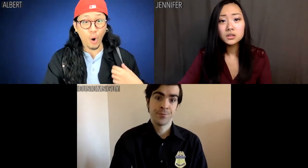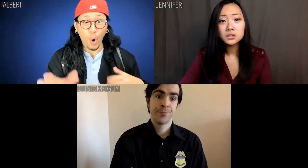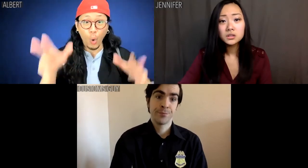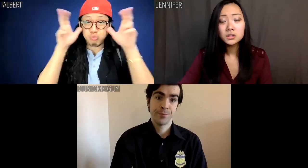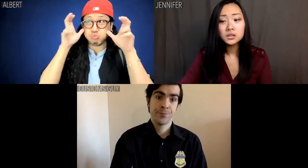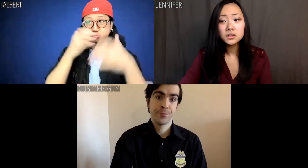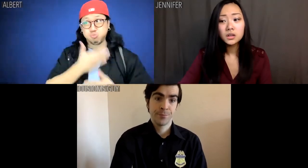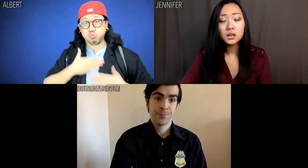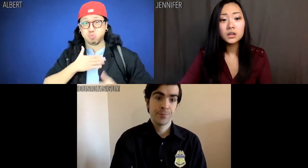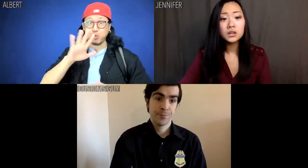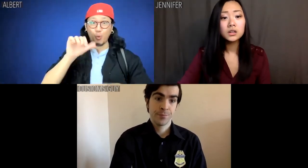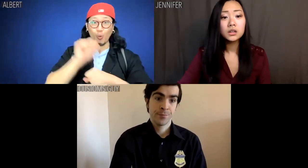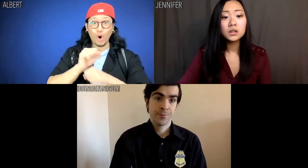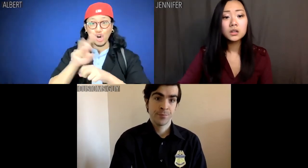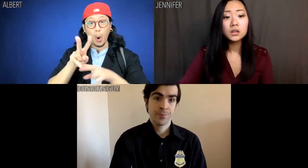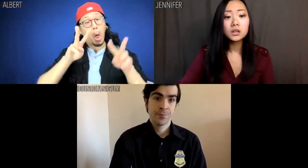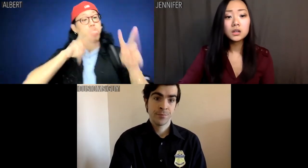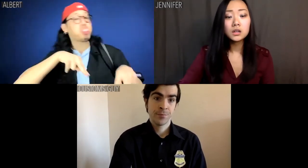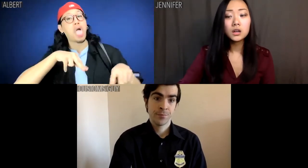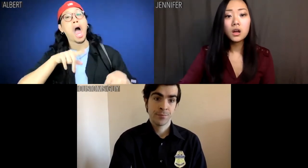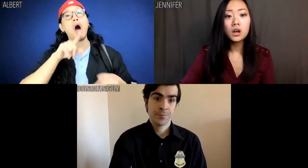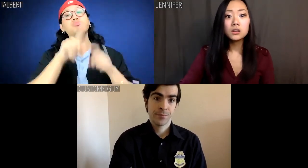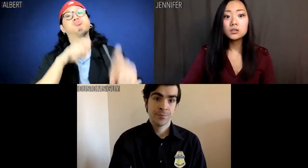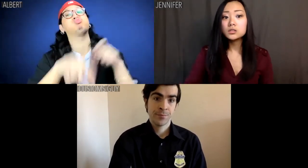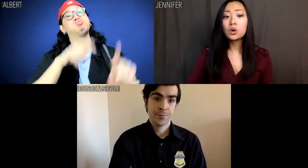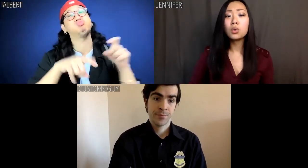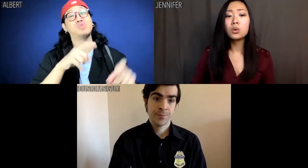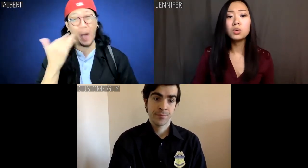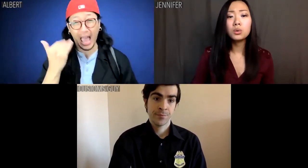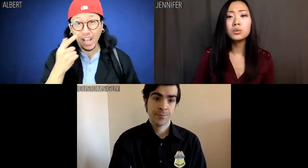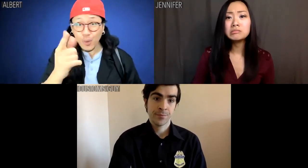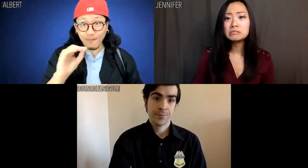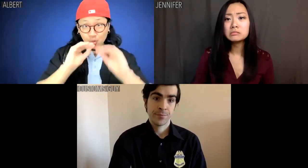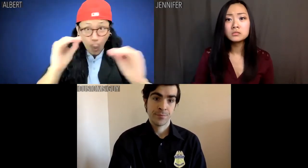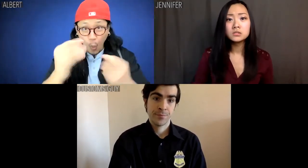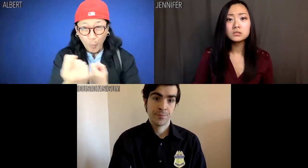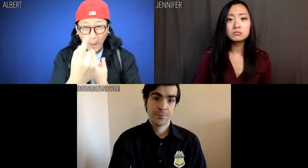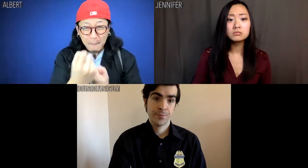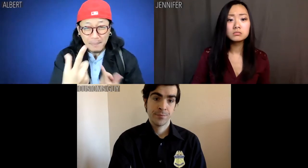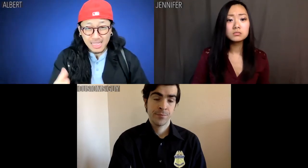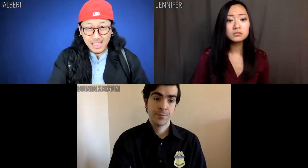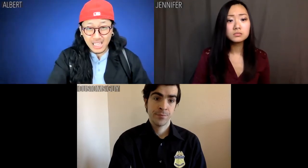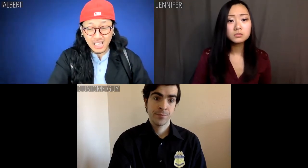Albert: You're doing your job with particular relish and imposing a higher bar of entry upon us because you lack empathy.